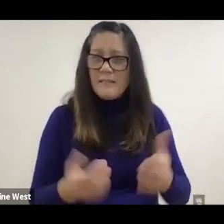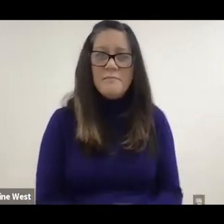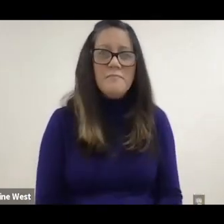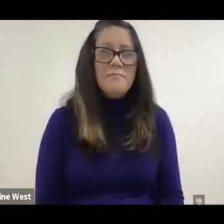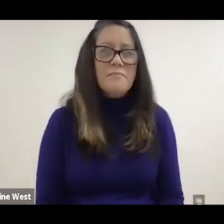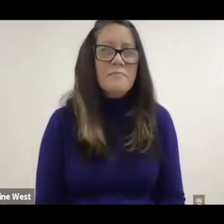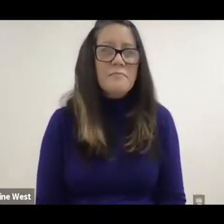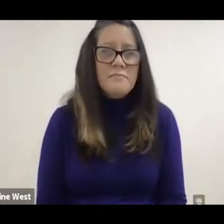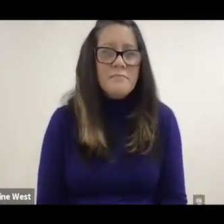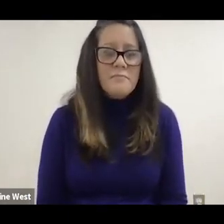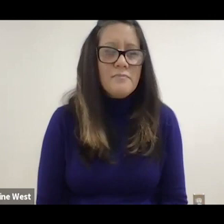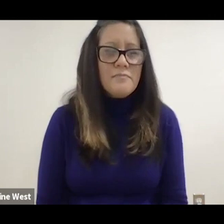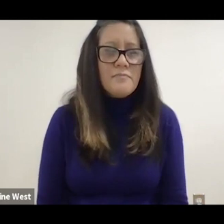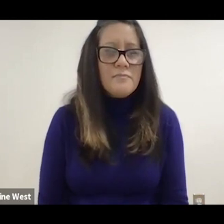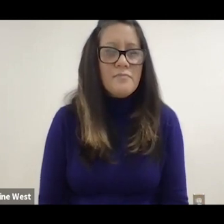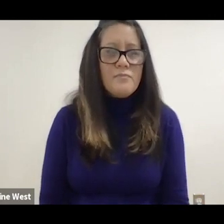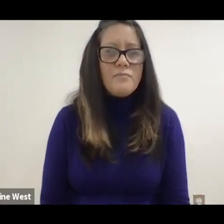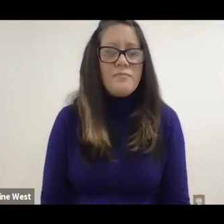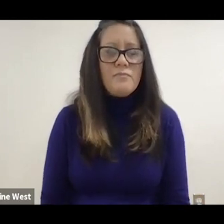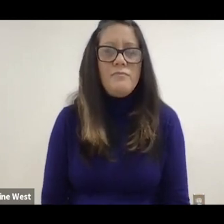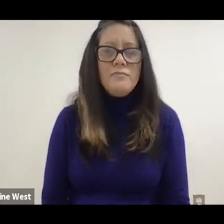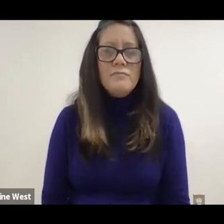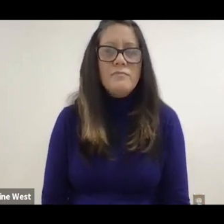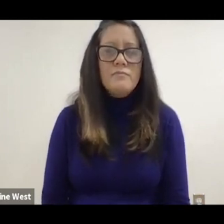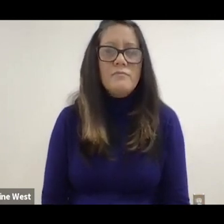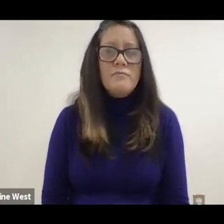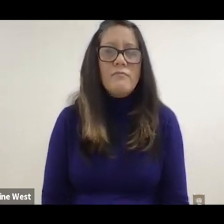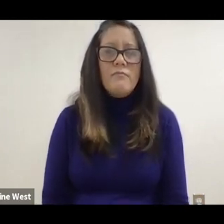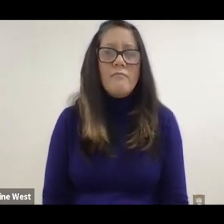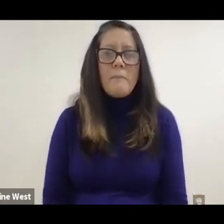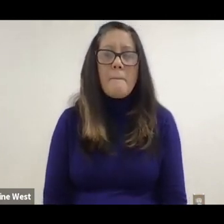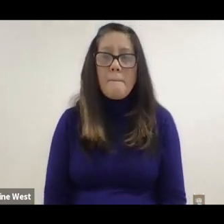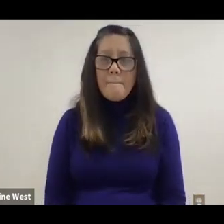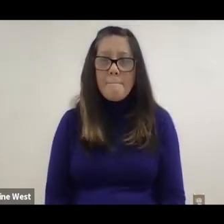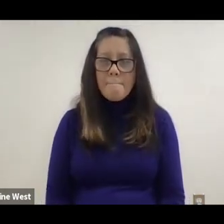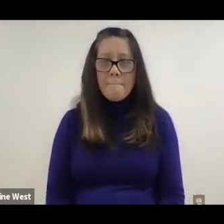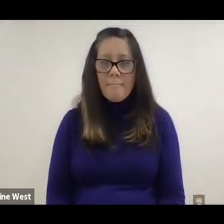Also for